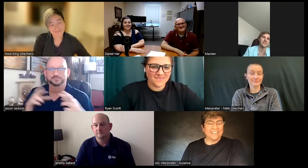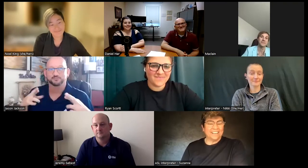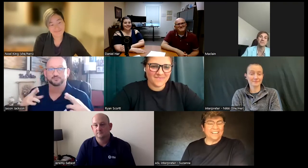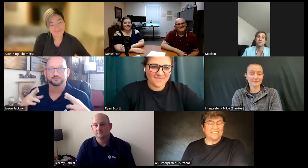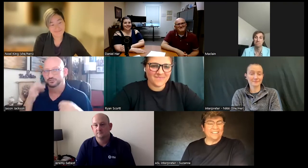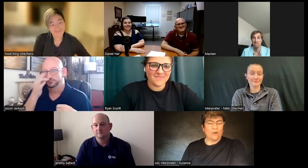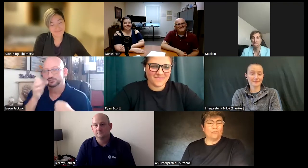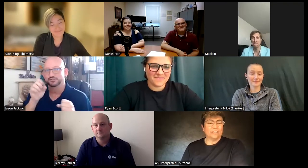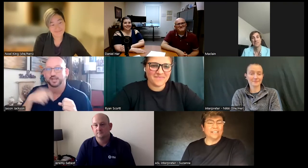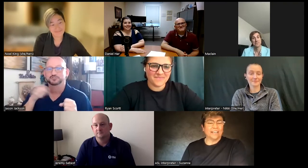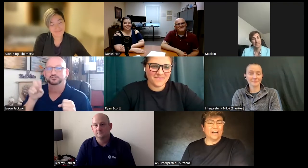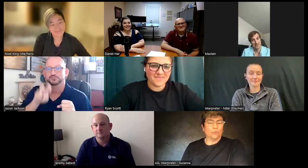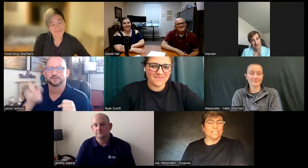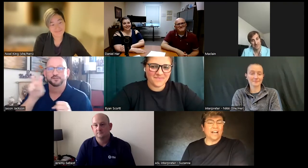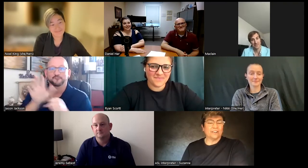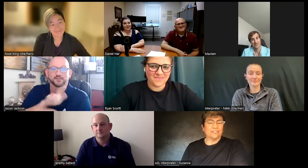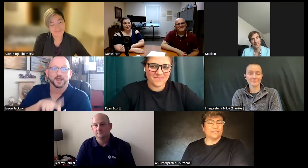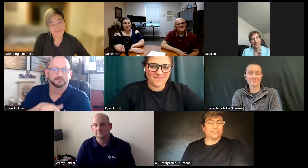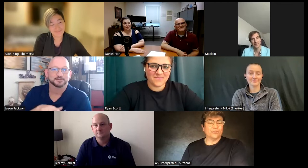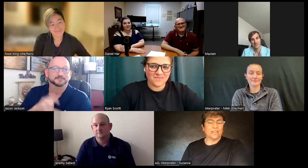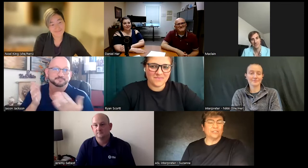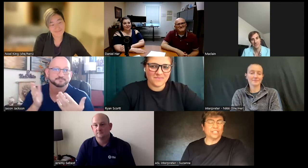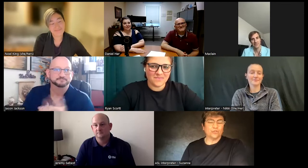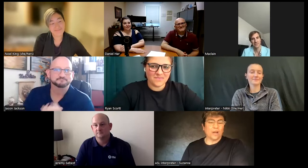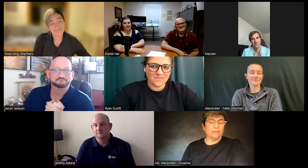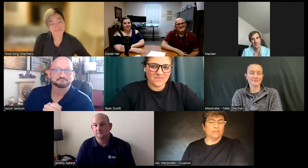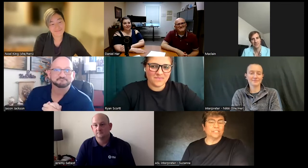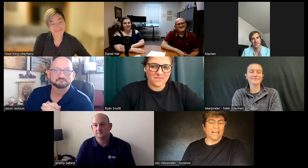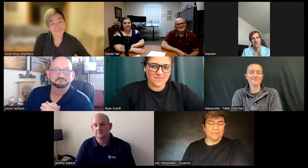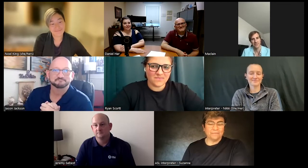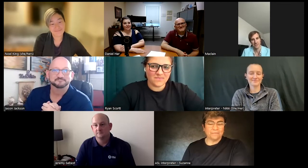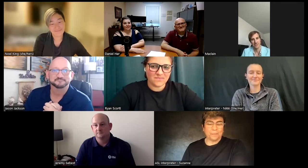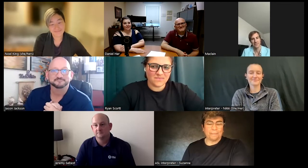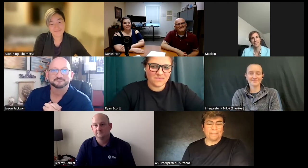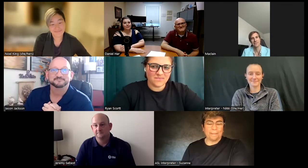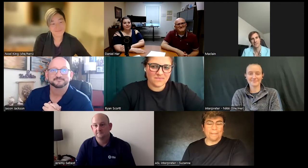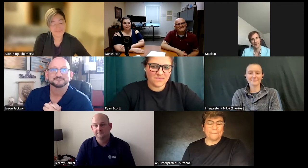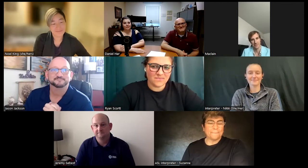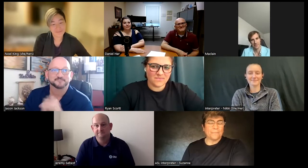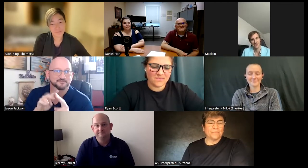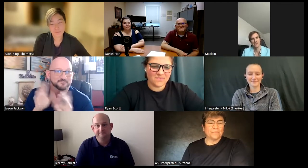Hopefully, I'll retire soon and just travel full time.